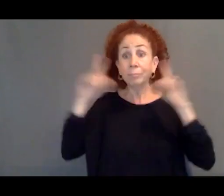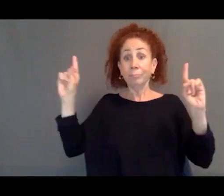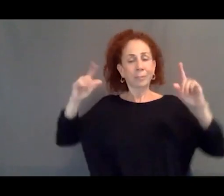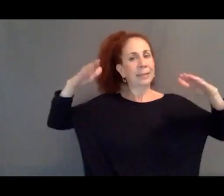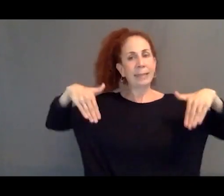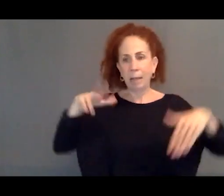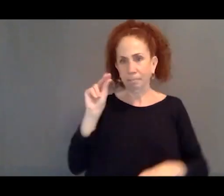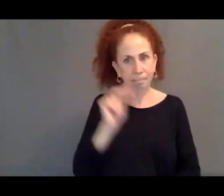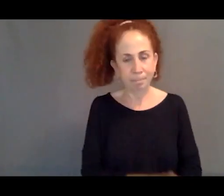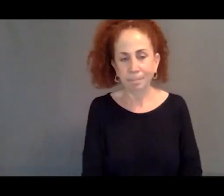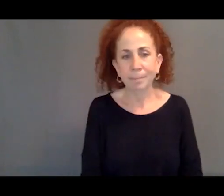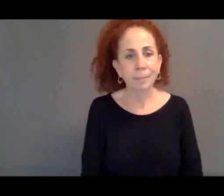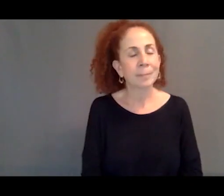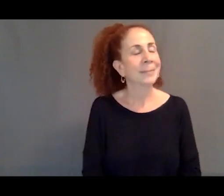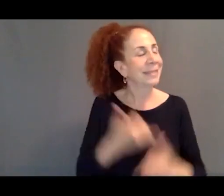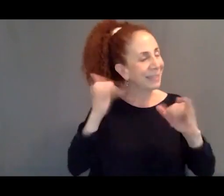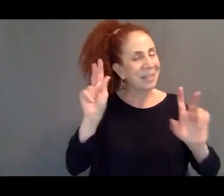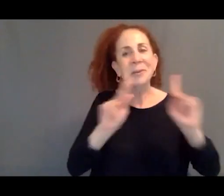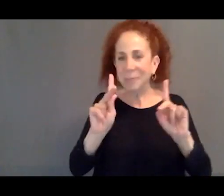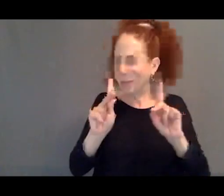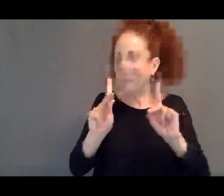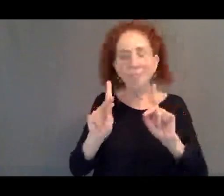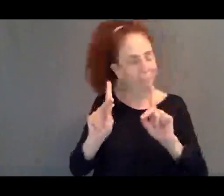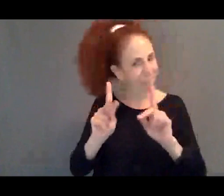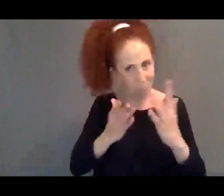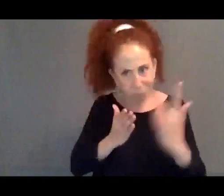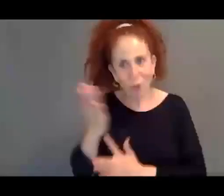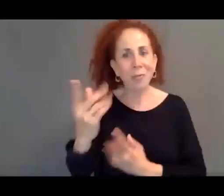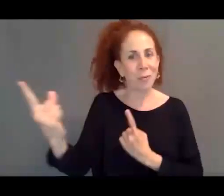There are people who are still arriving and still asking